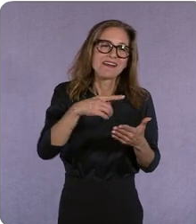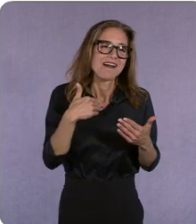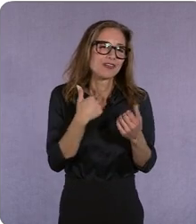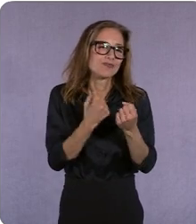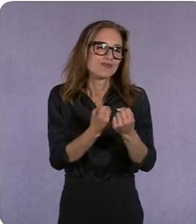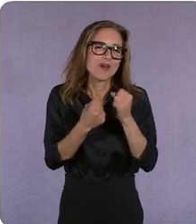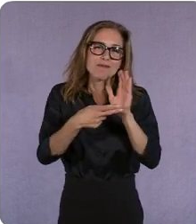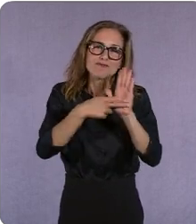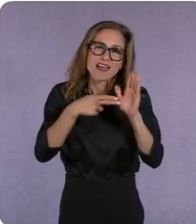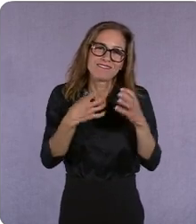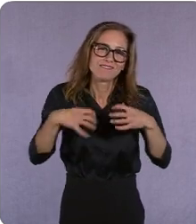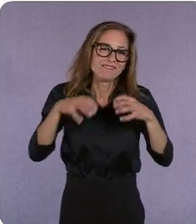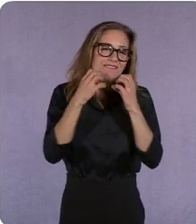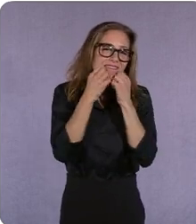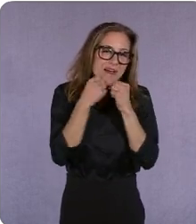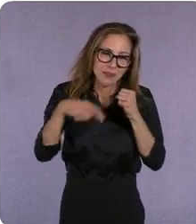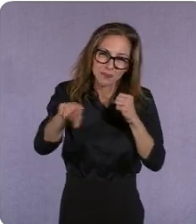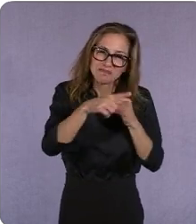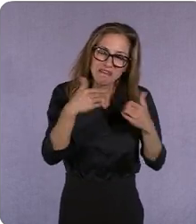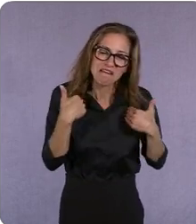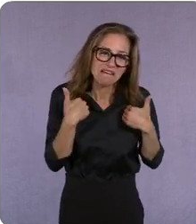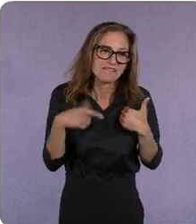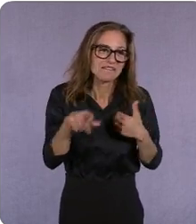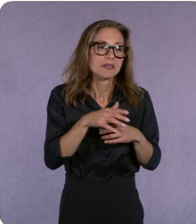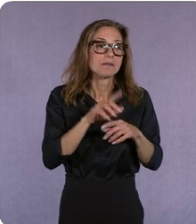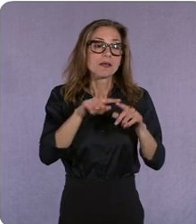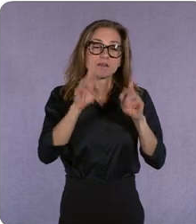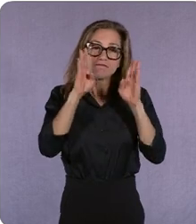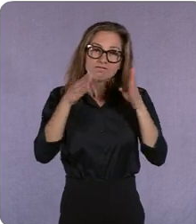victim to like thinking about our storytelling with all this meaning and earnestness and